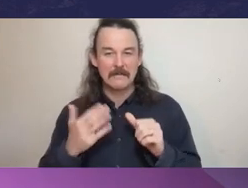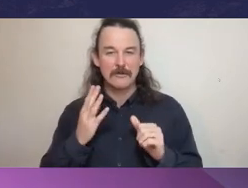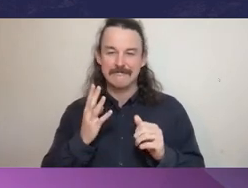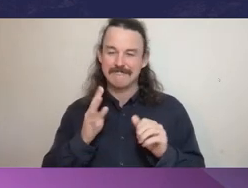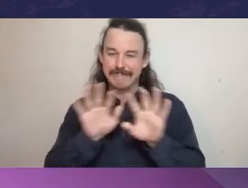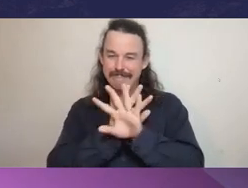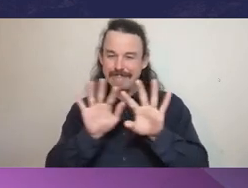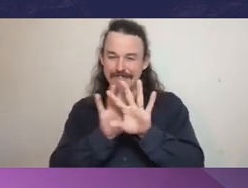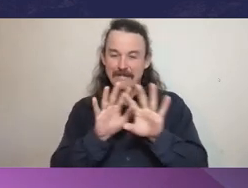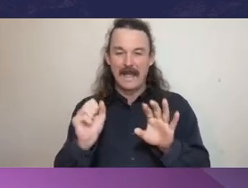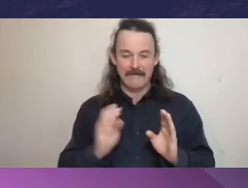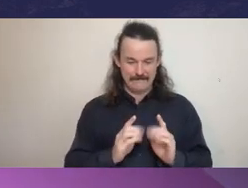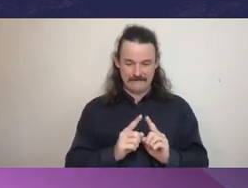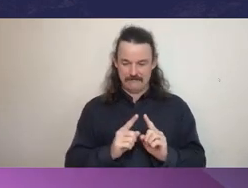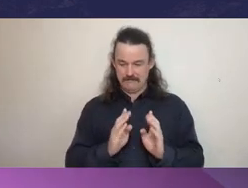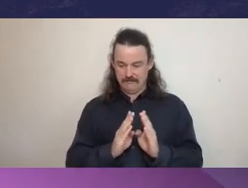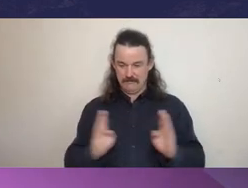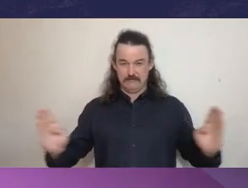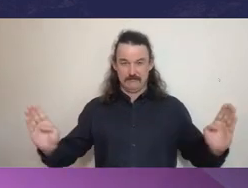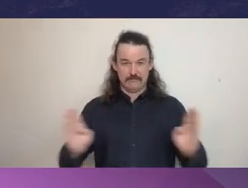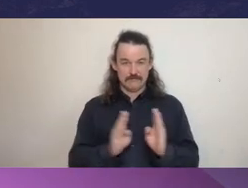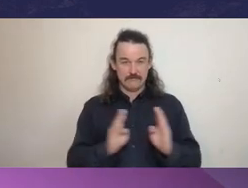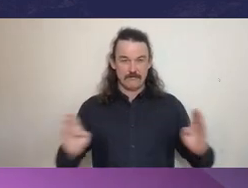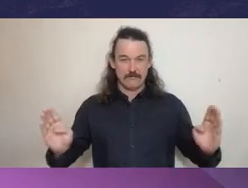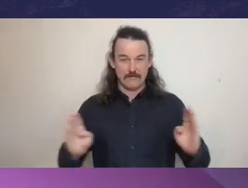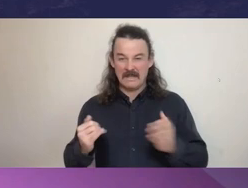and a spectrum if you like, and I commend you the work you've done.